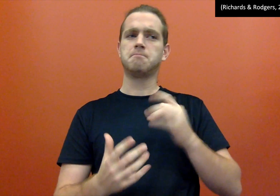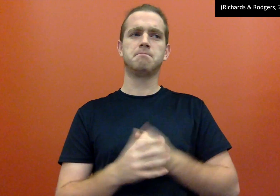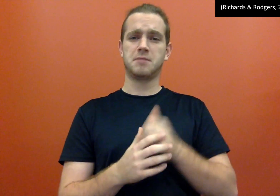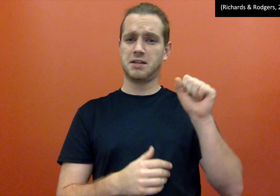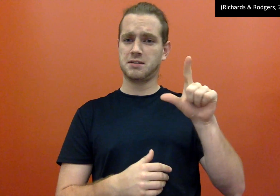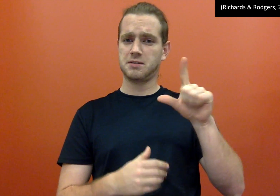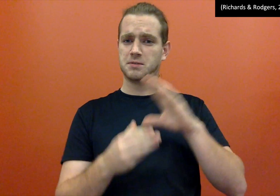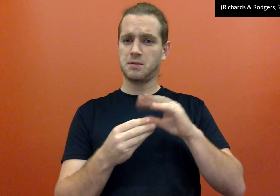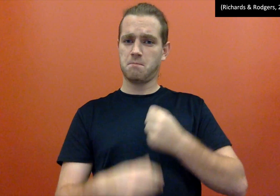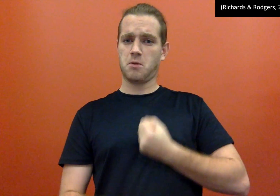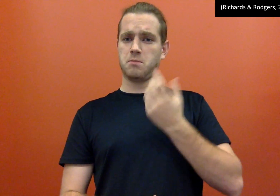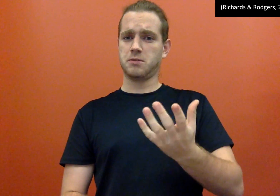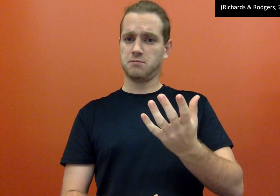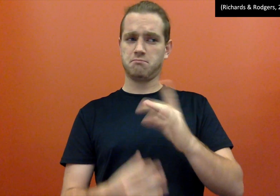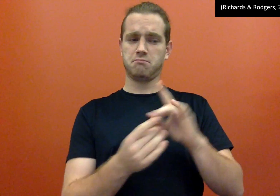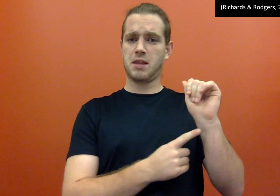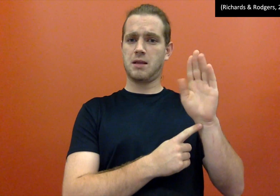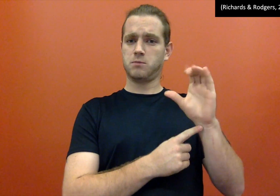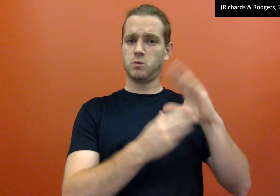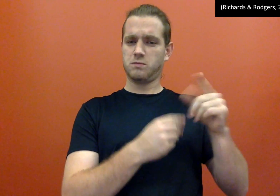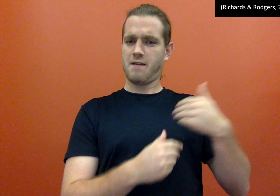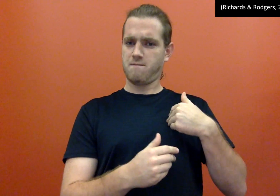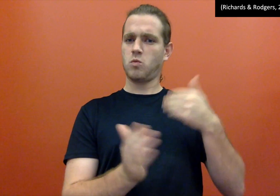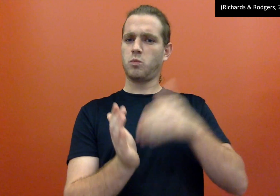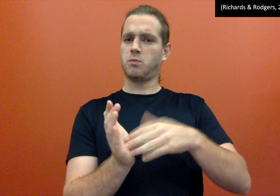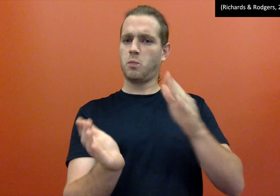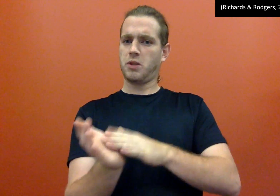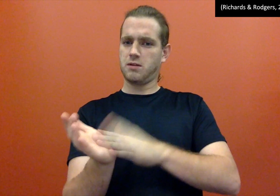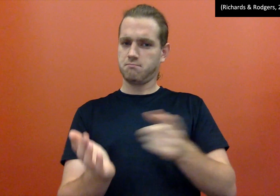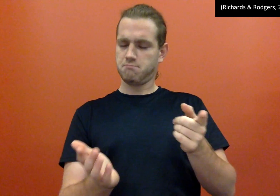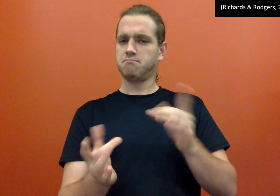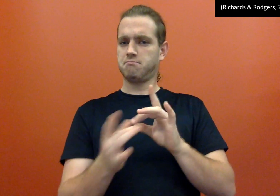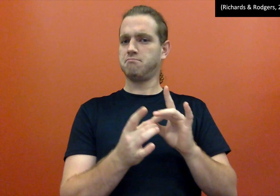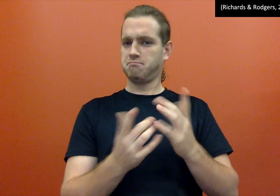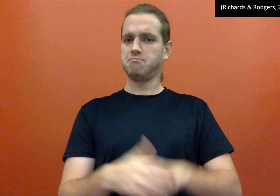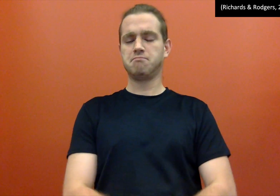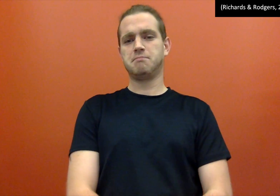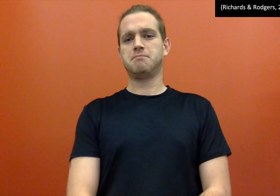Like ASL Poems and ABC story (it has repeating rhythm related)